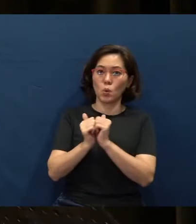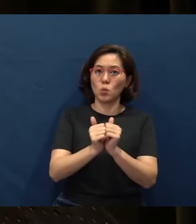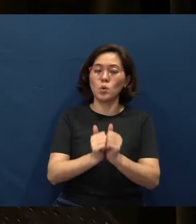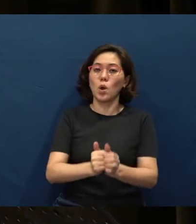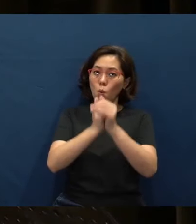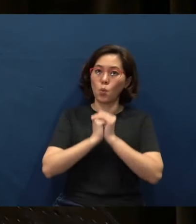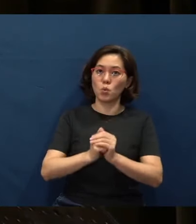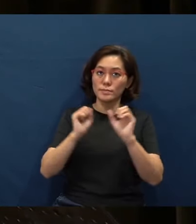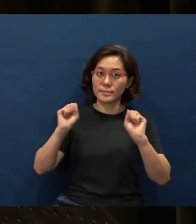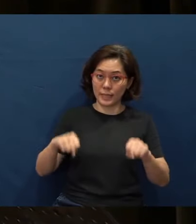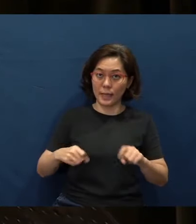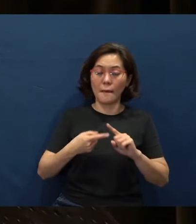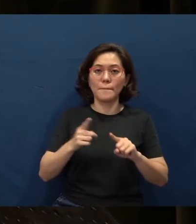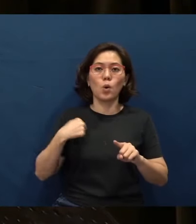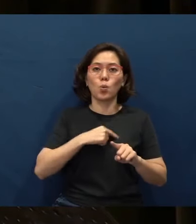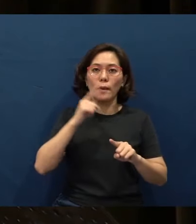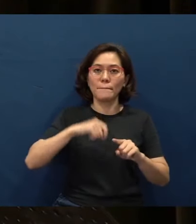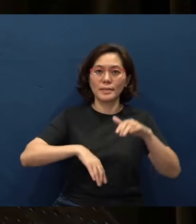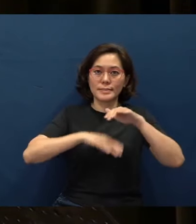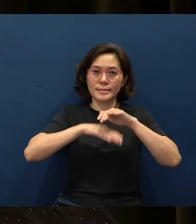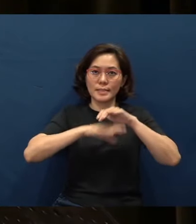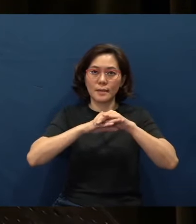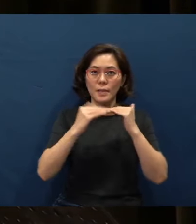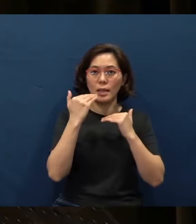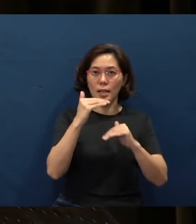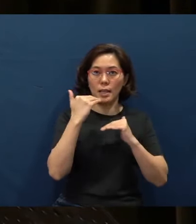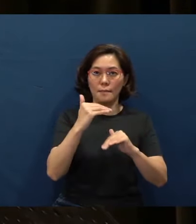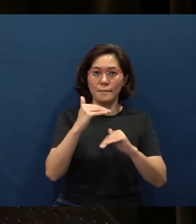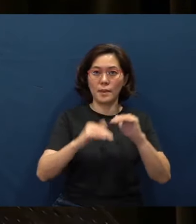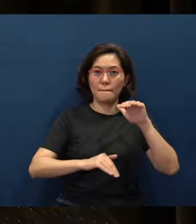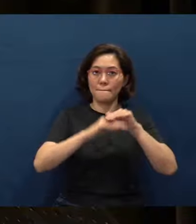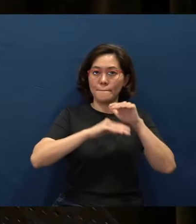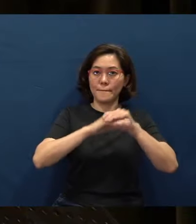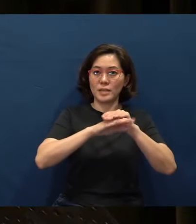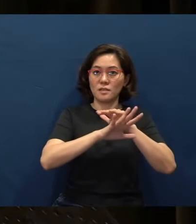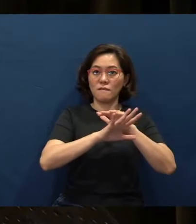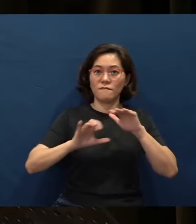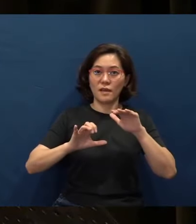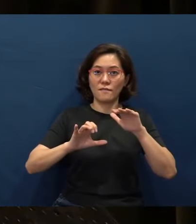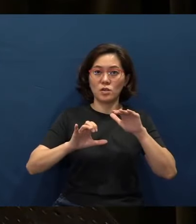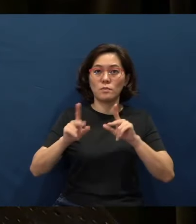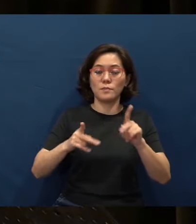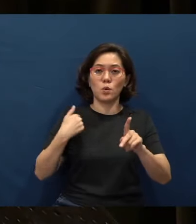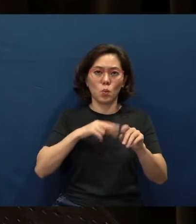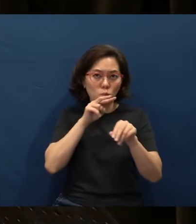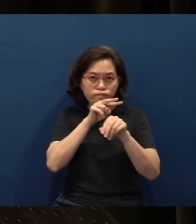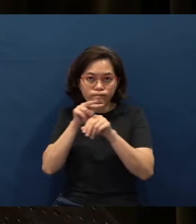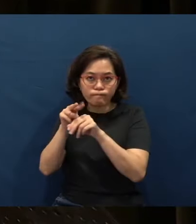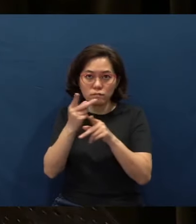But we have to cap the limit up to a maximum of 500, and we will watch it very carefully.